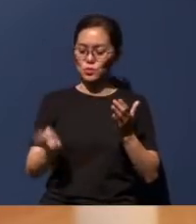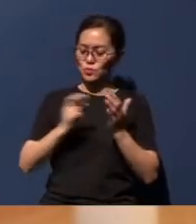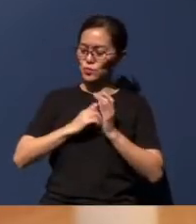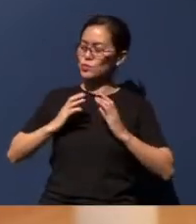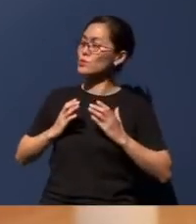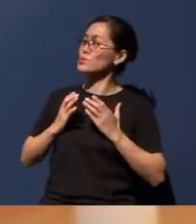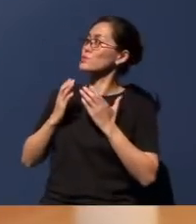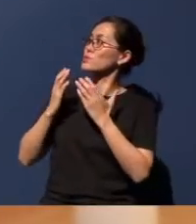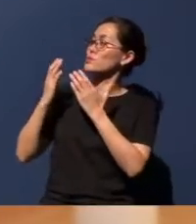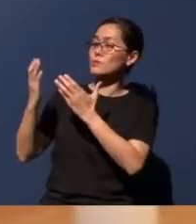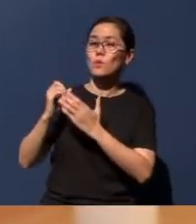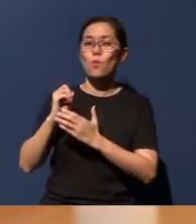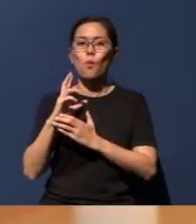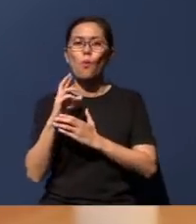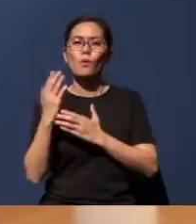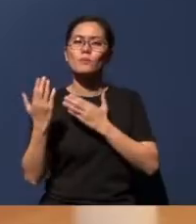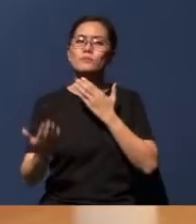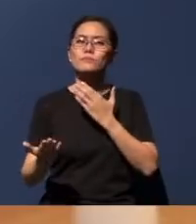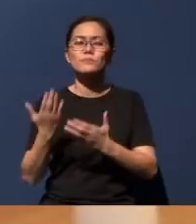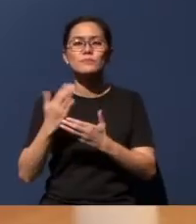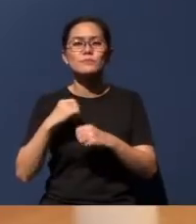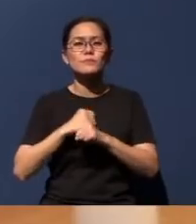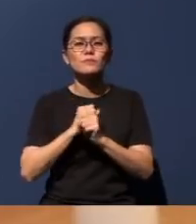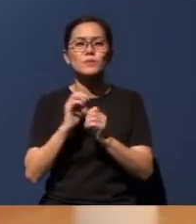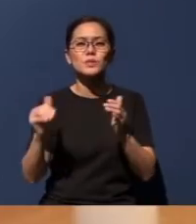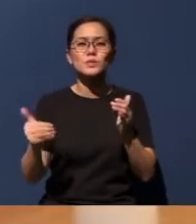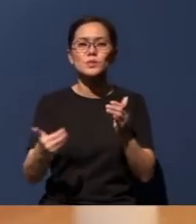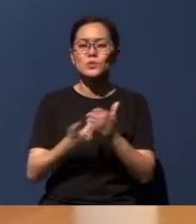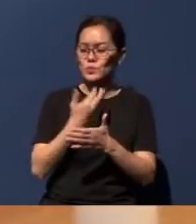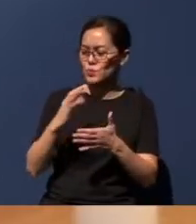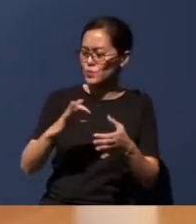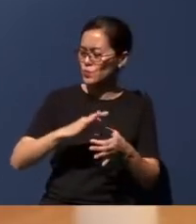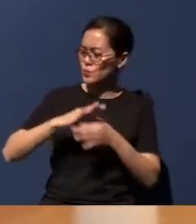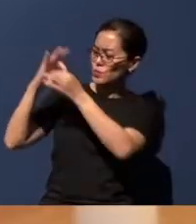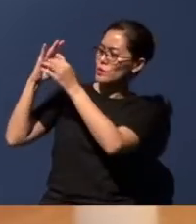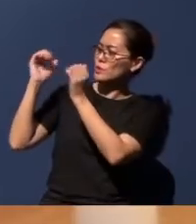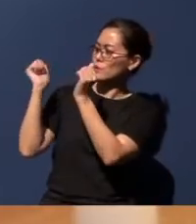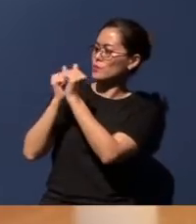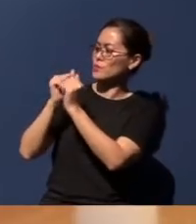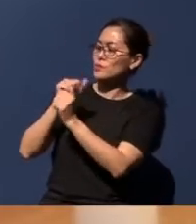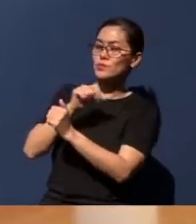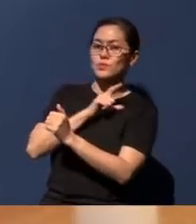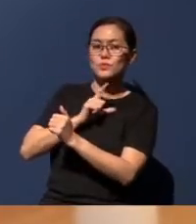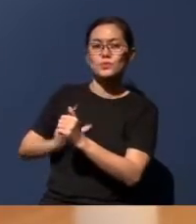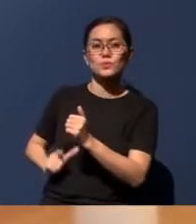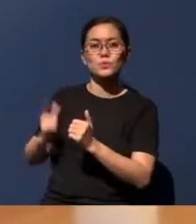or perhaps even a restoration of relationship to the Lord. Can we just take a very short moment